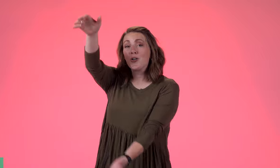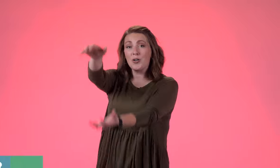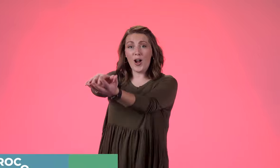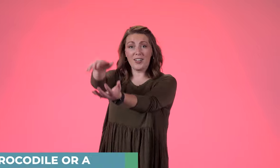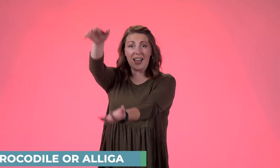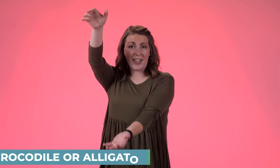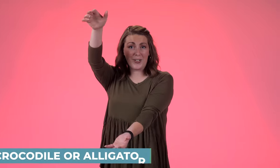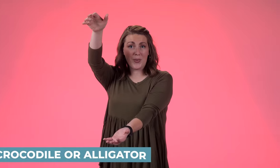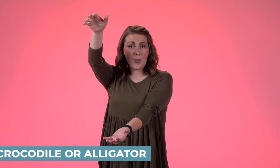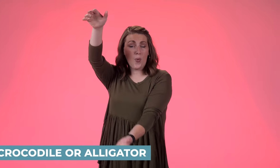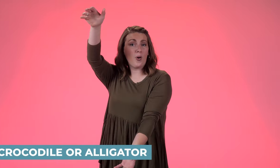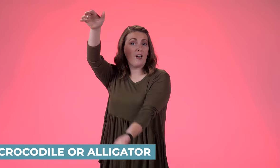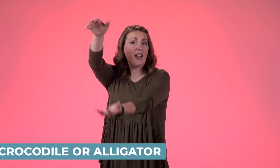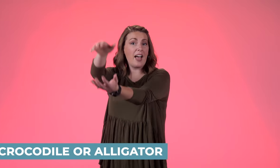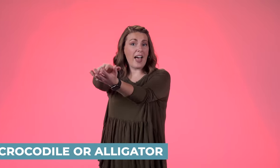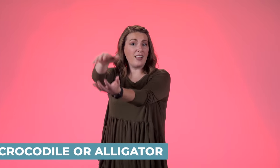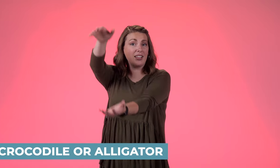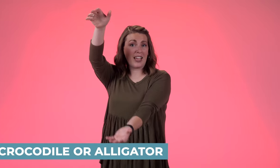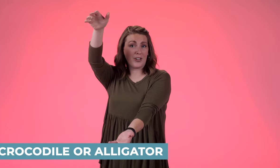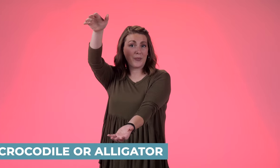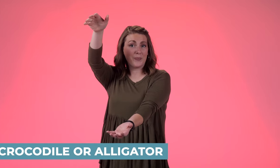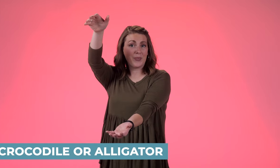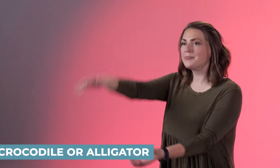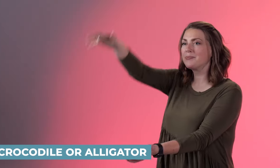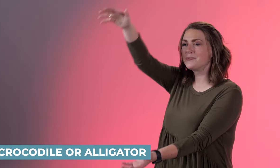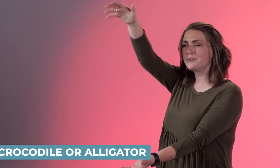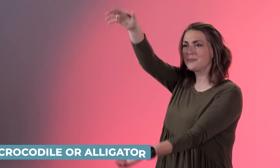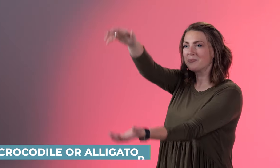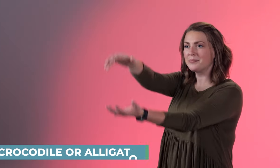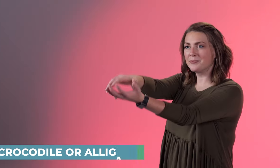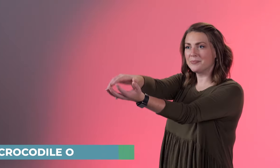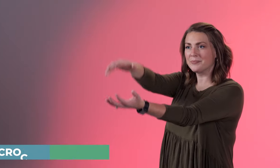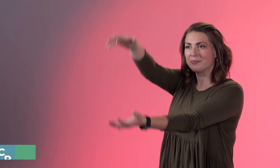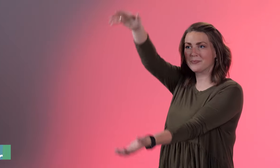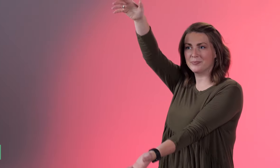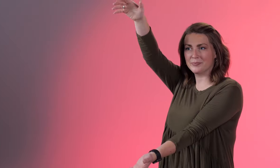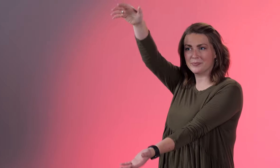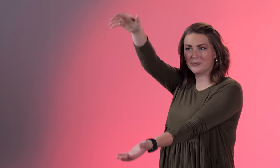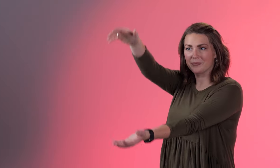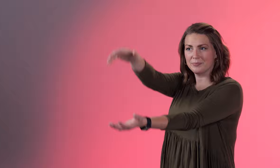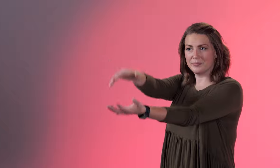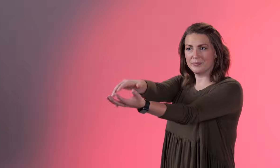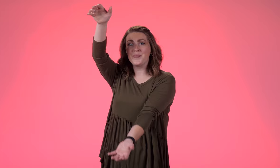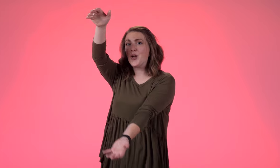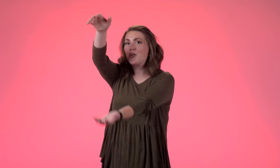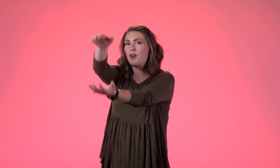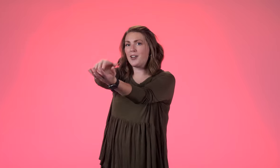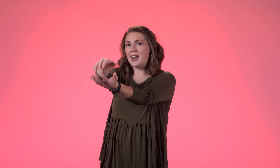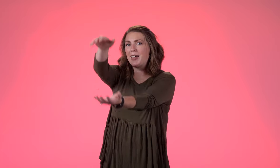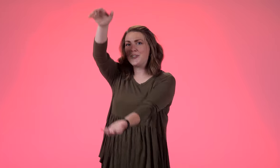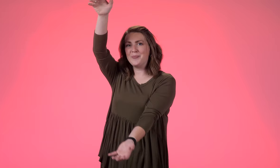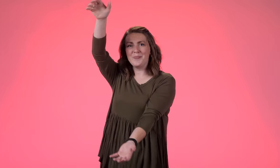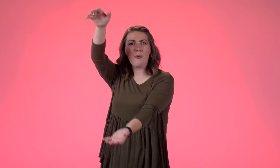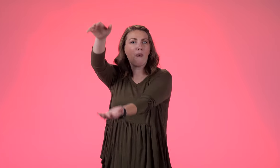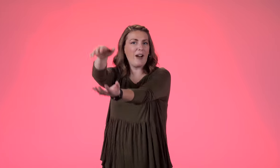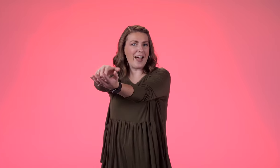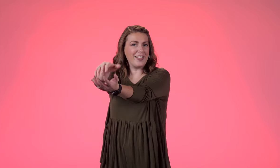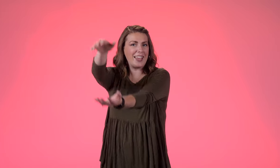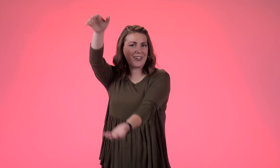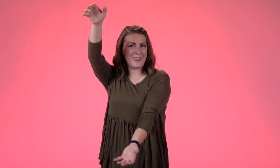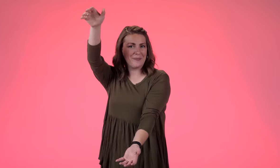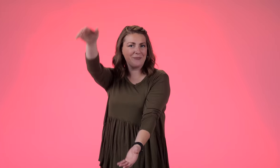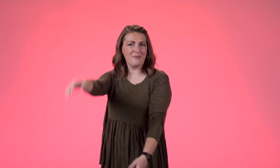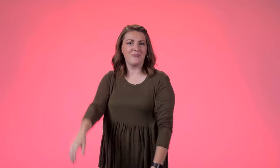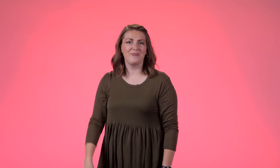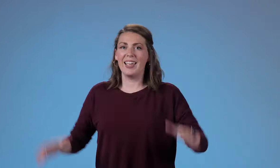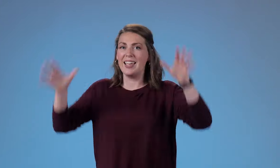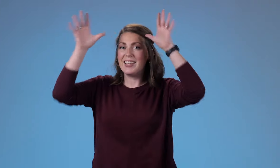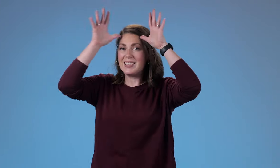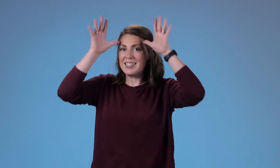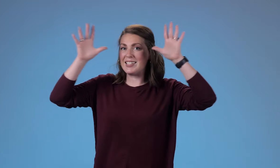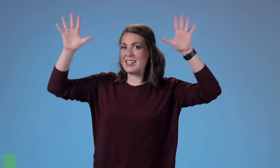'Crocodile or alligator', you're just showing the shape of it snout 'crocodile or alligator.' 'Deer,